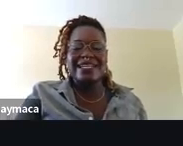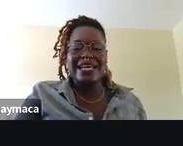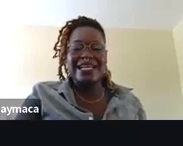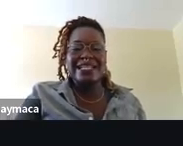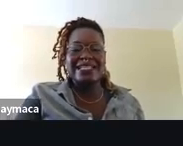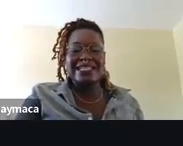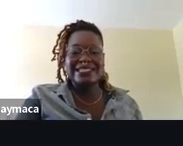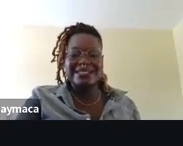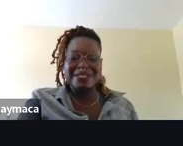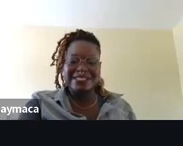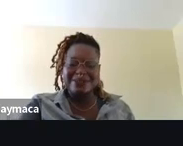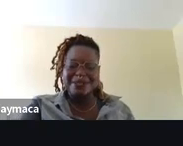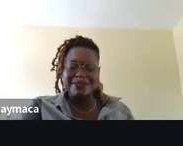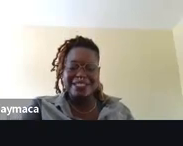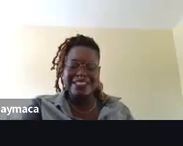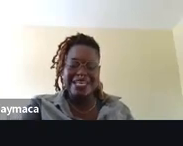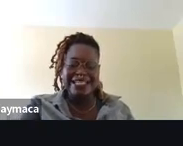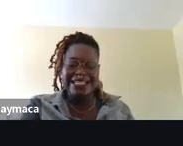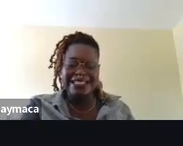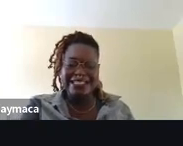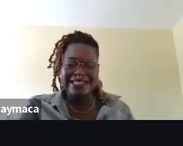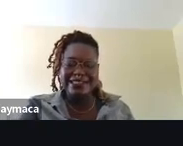And the next image description, please, Alex.